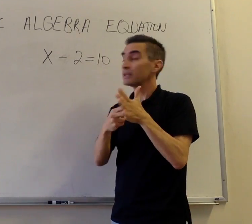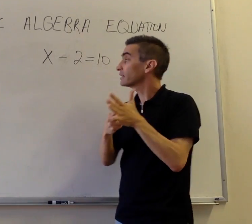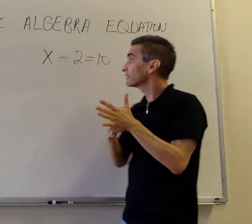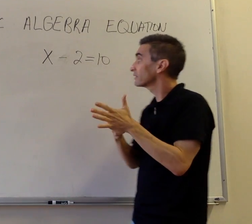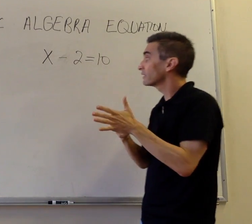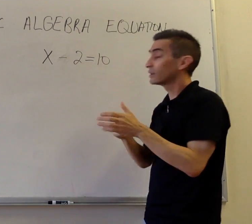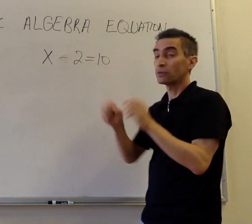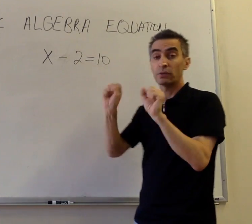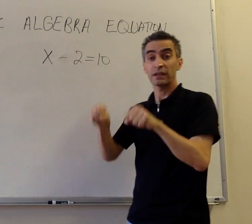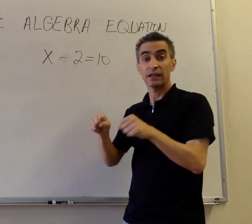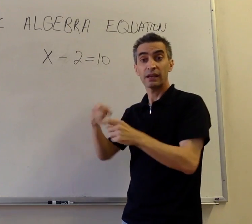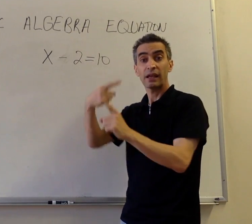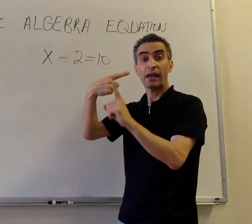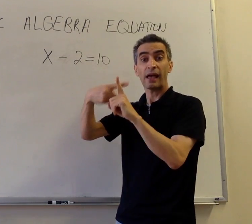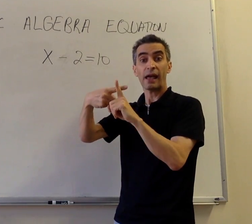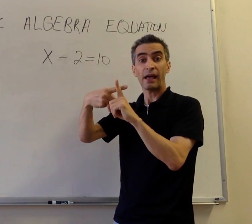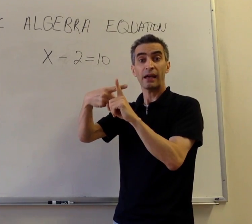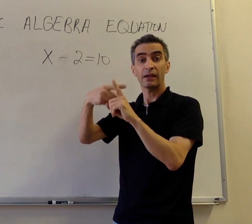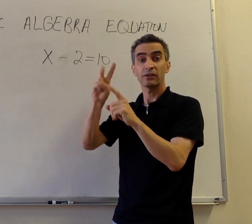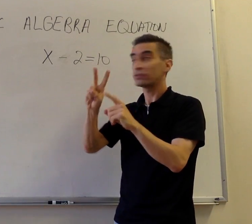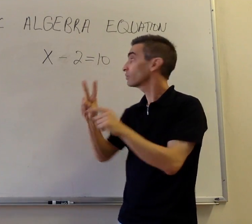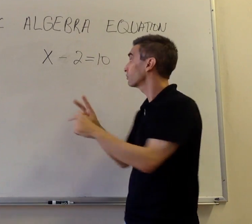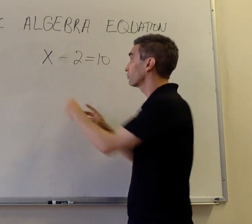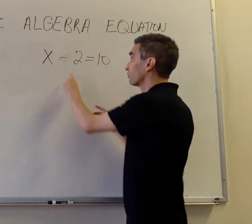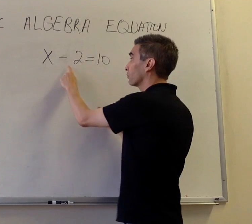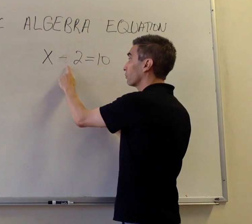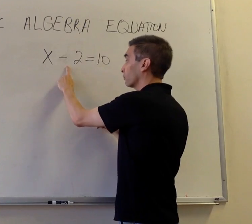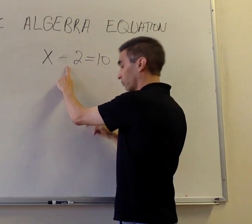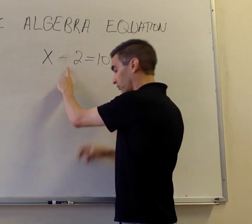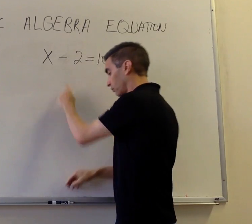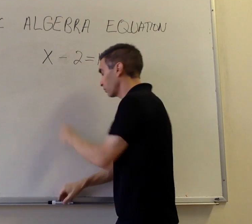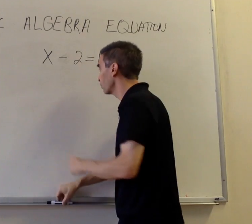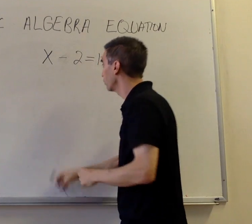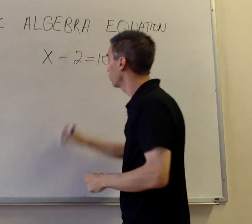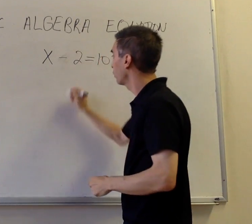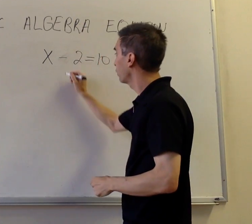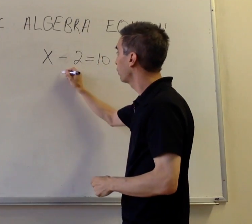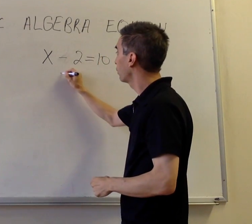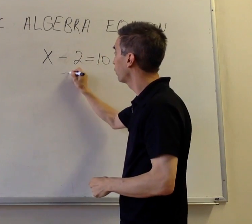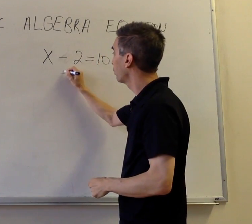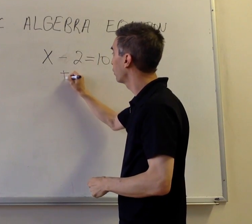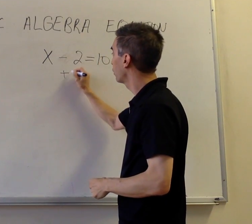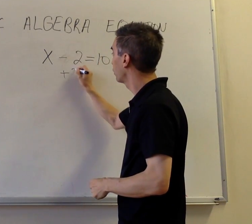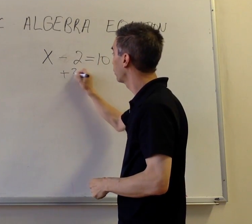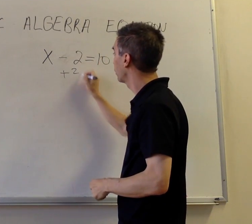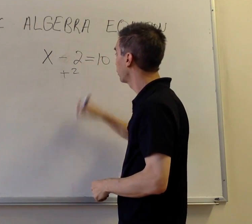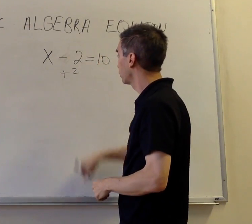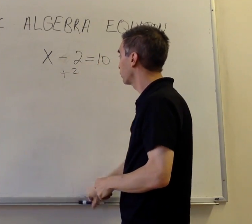Which means that we can add two to the left side